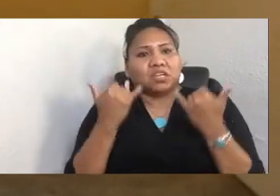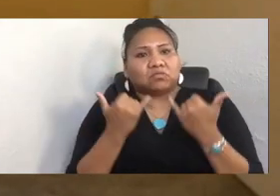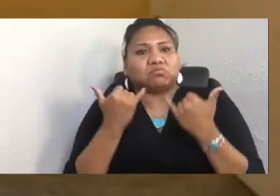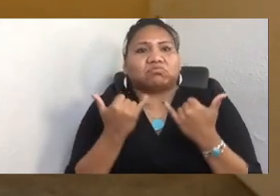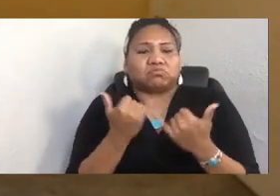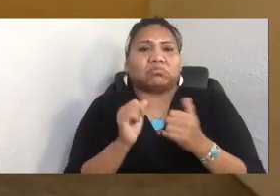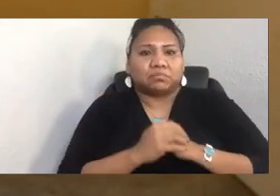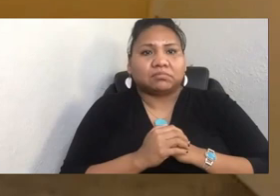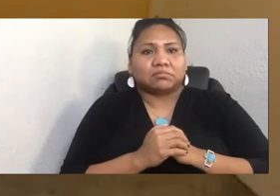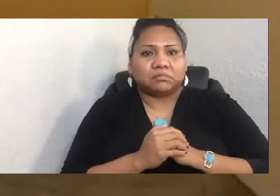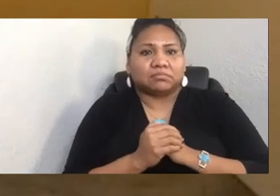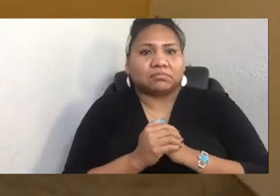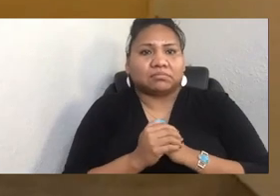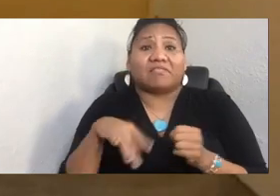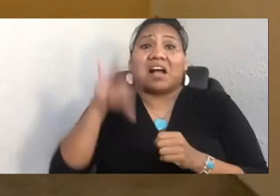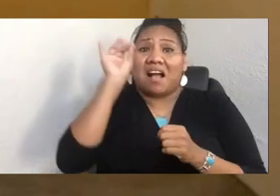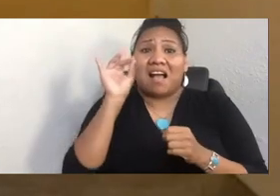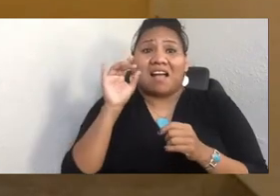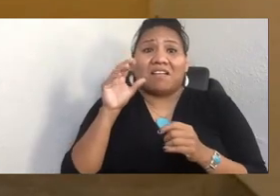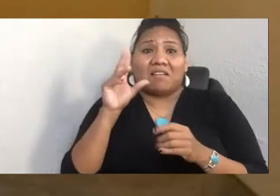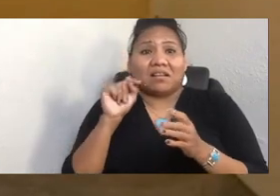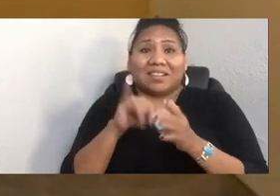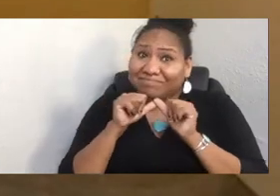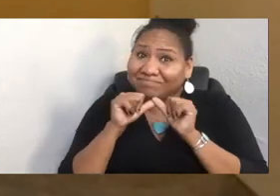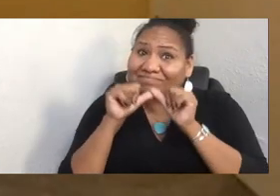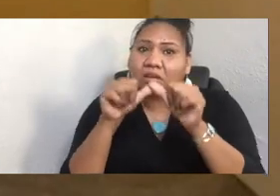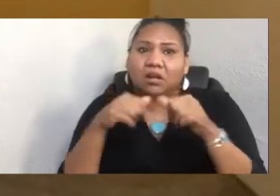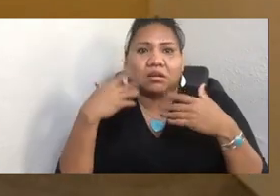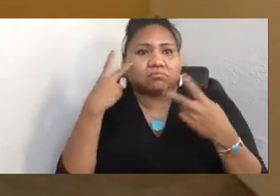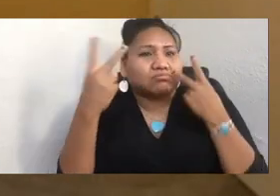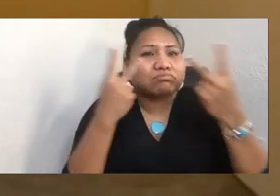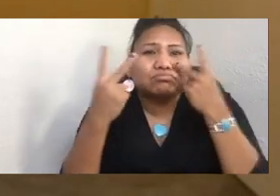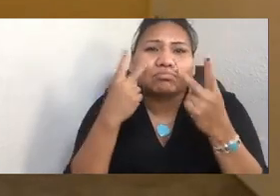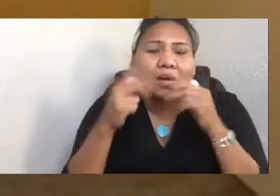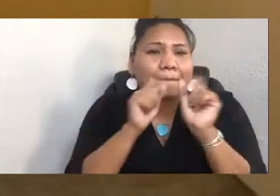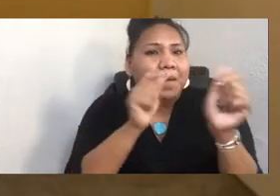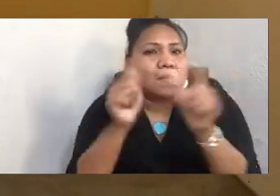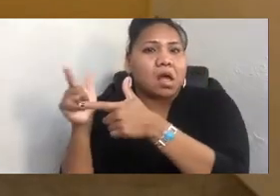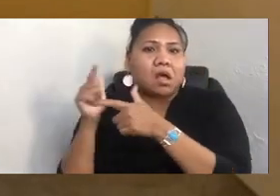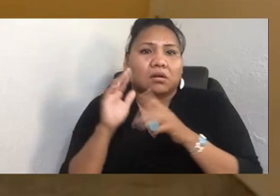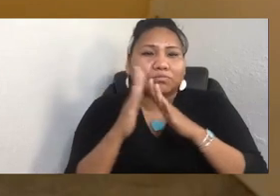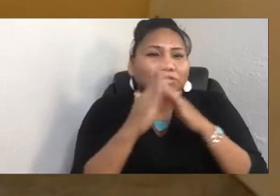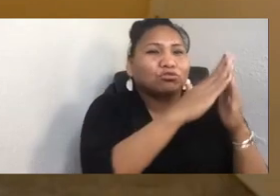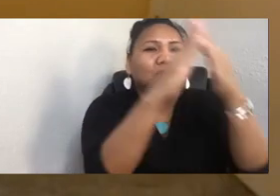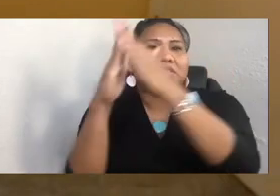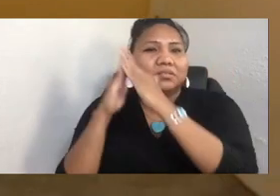to visit with tribal communities for the rest of my life, and I would never meet them all. And so the goal of my work, for me,